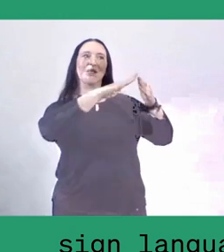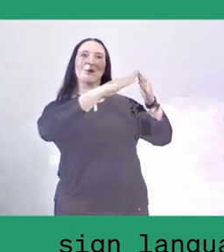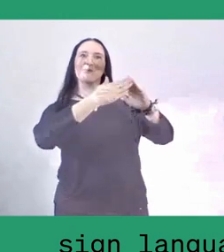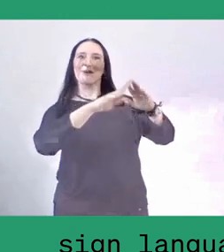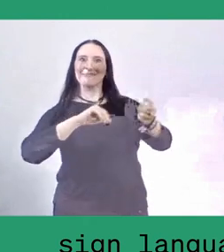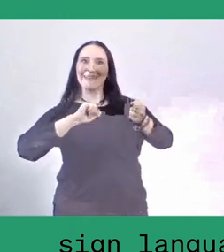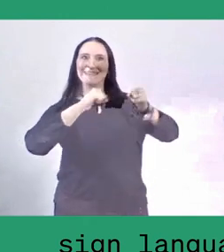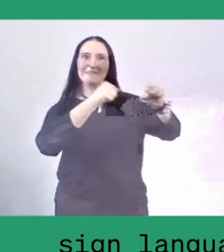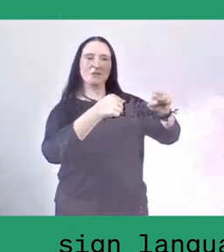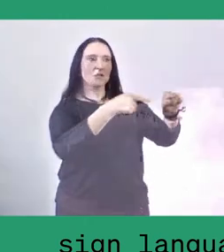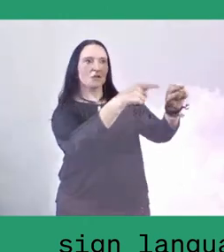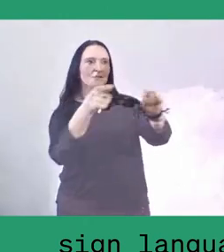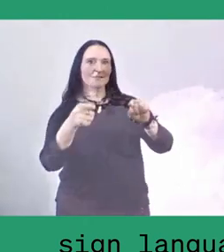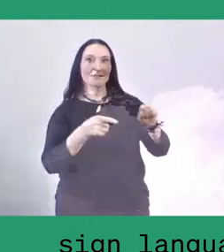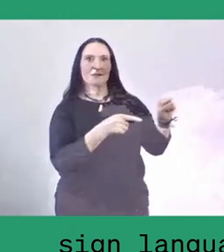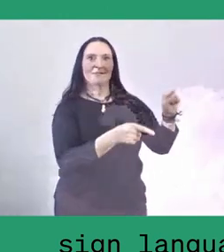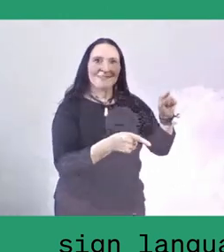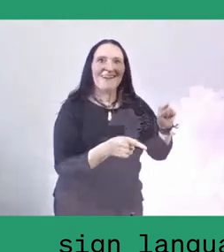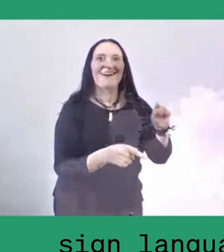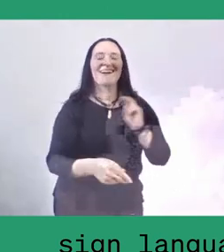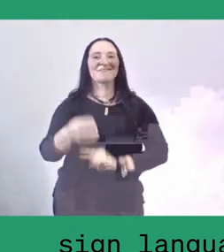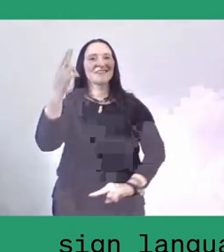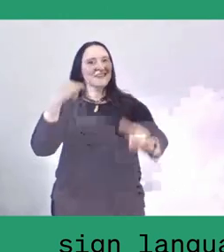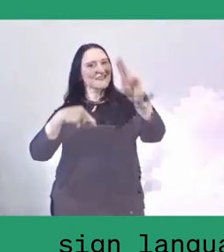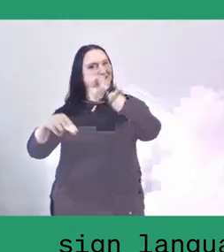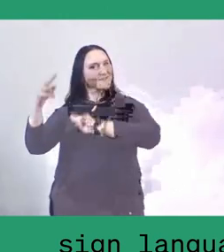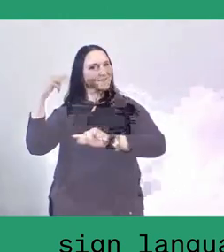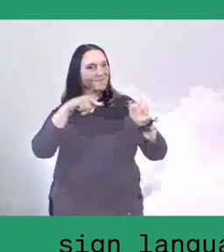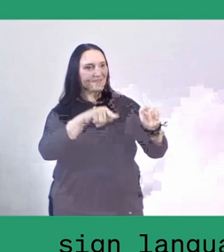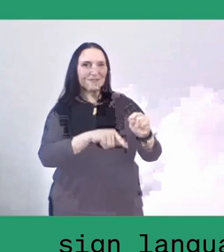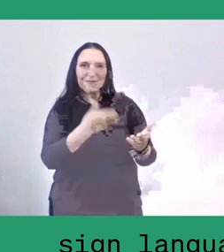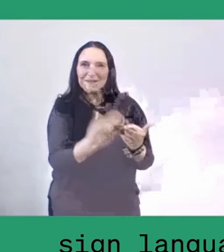reverses the current of today's hyper-urbanisation.